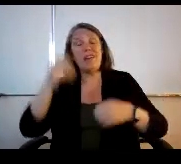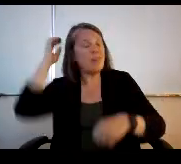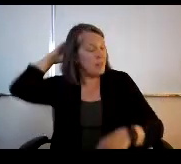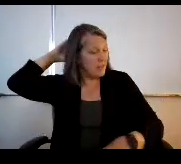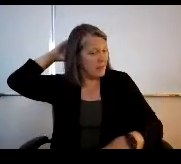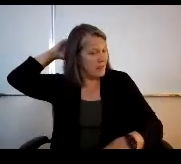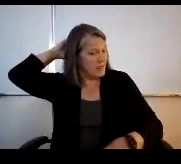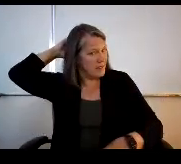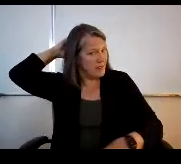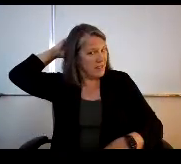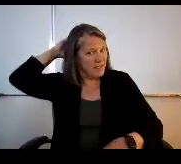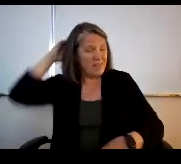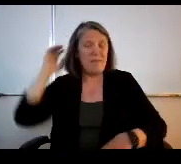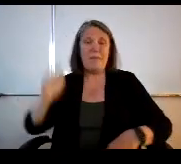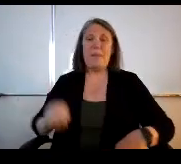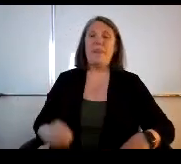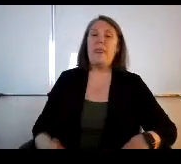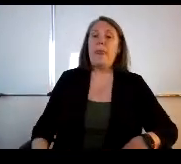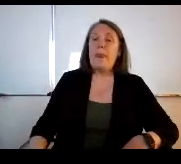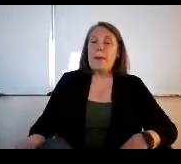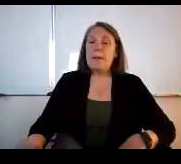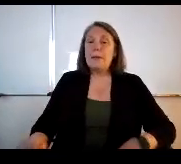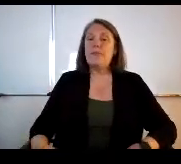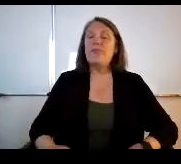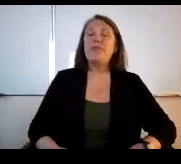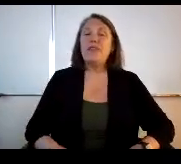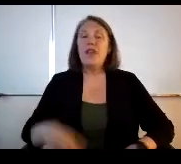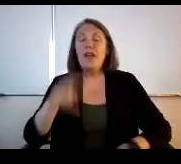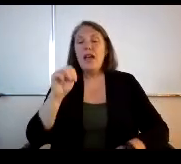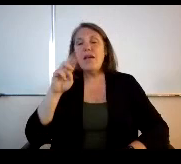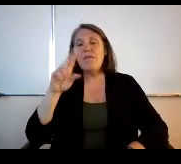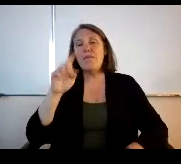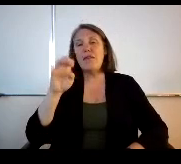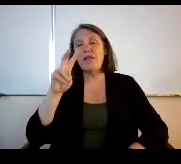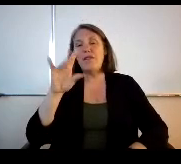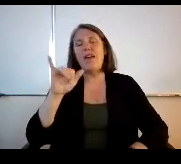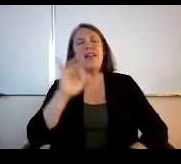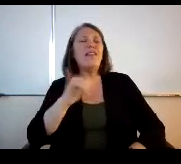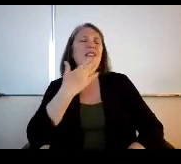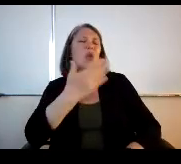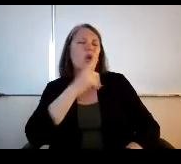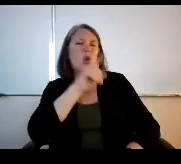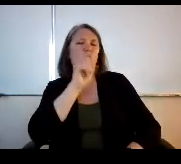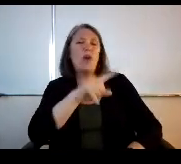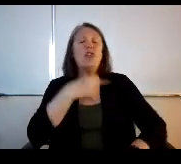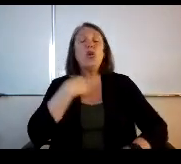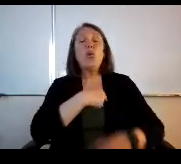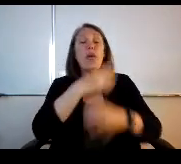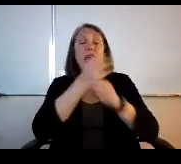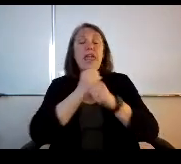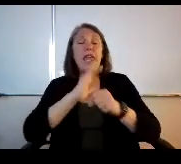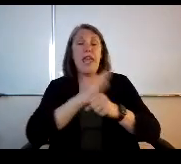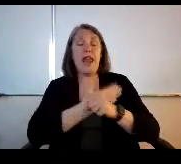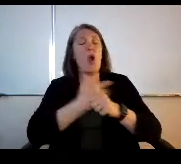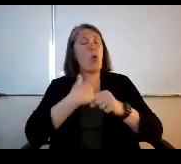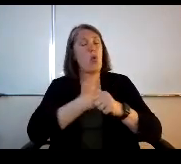Go ahead, Miss Allen. Mr. Lavalley, good question. So we get are we know what the allocation is.